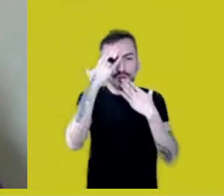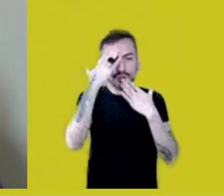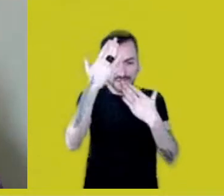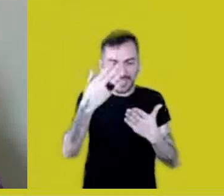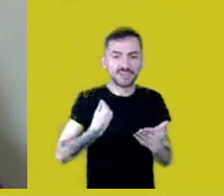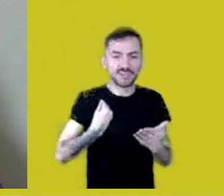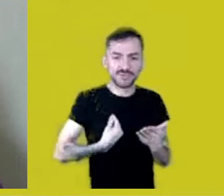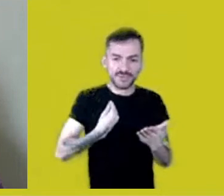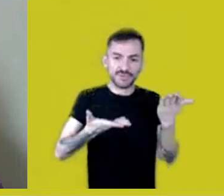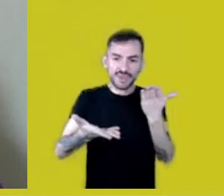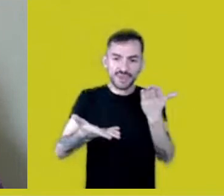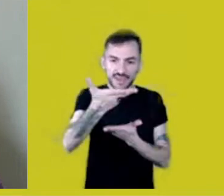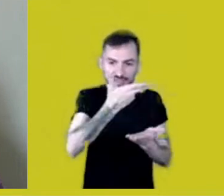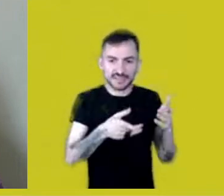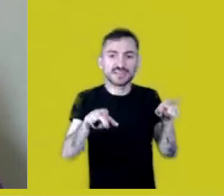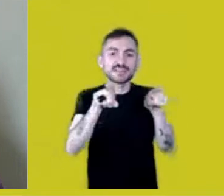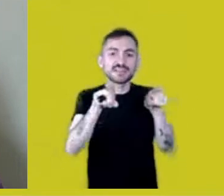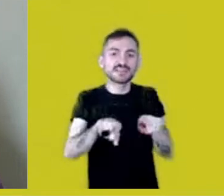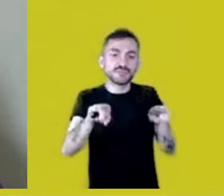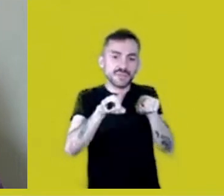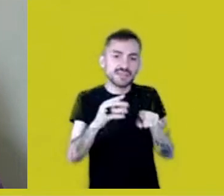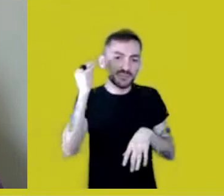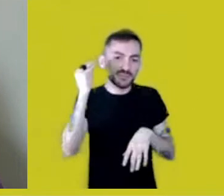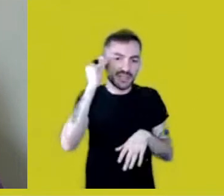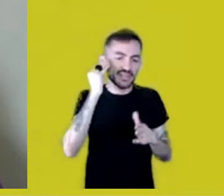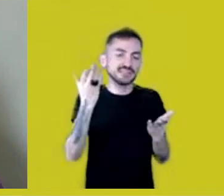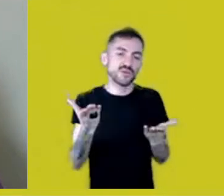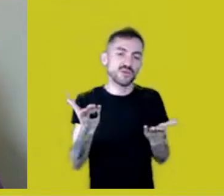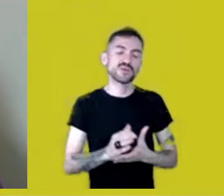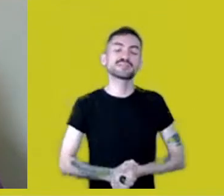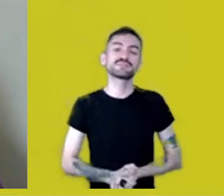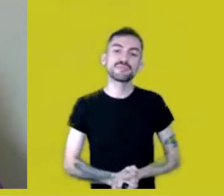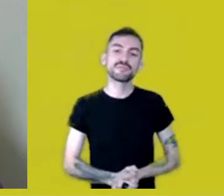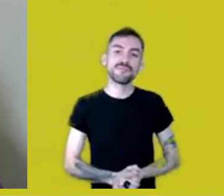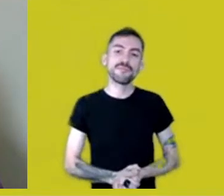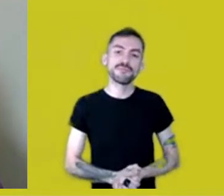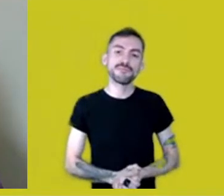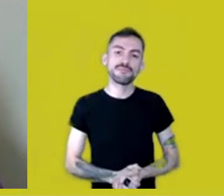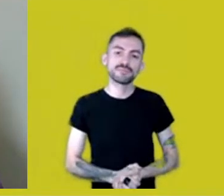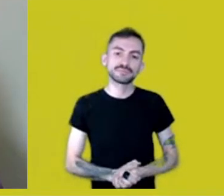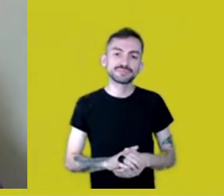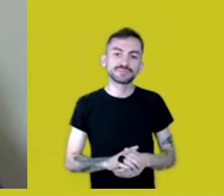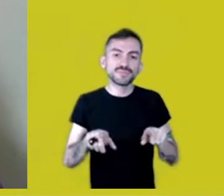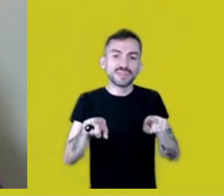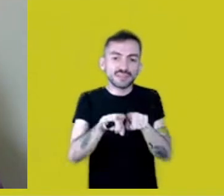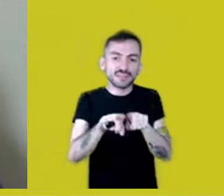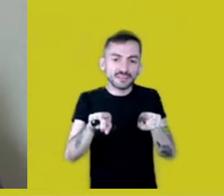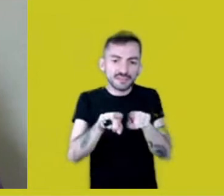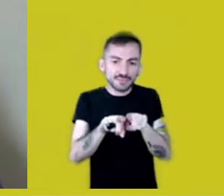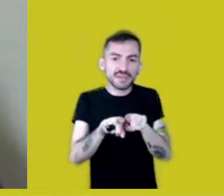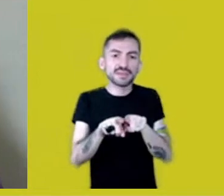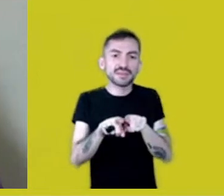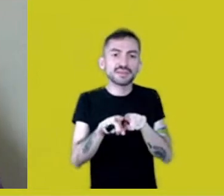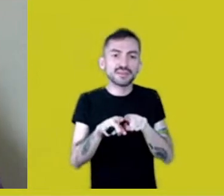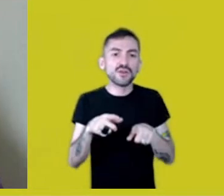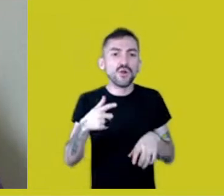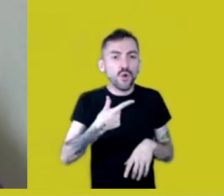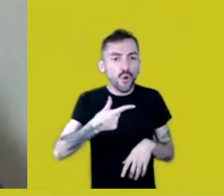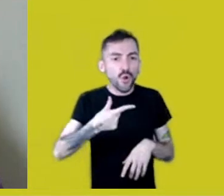for this experience. And I’ll also use a word that was reborn,